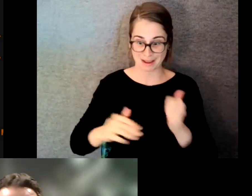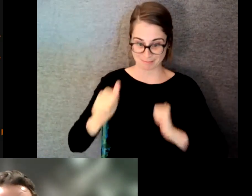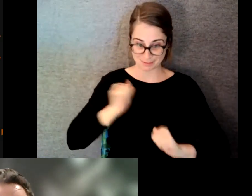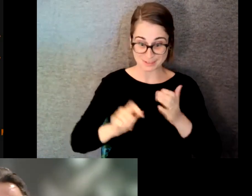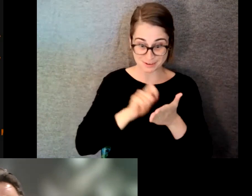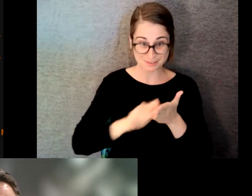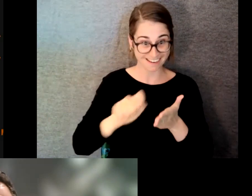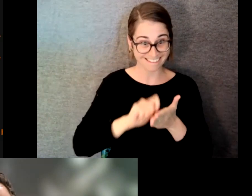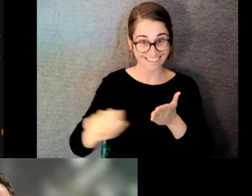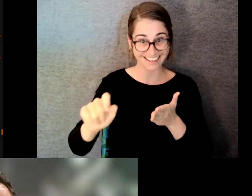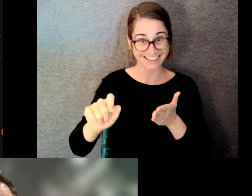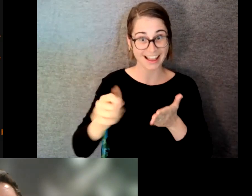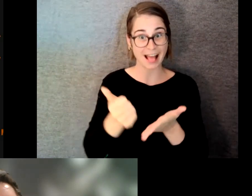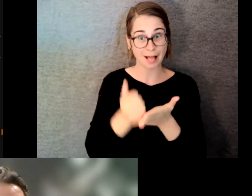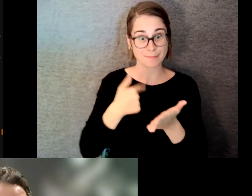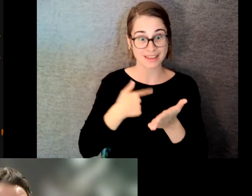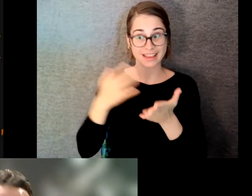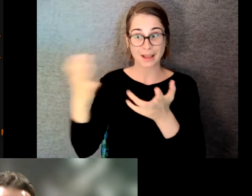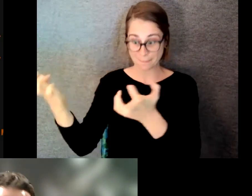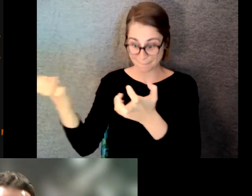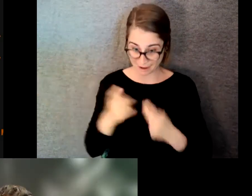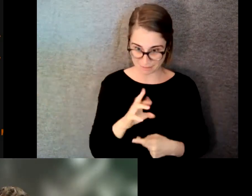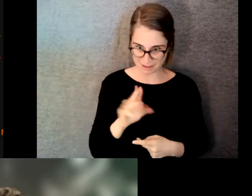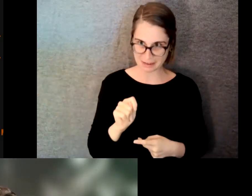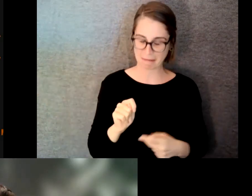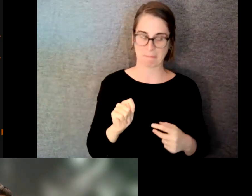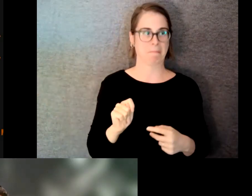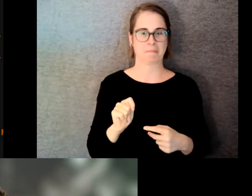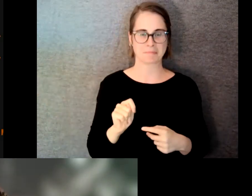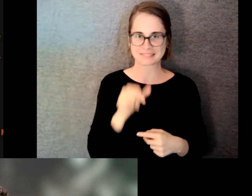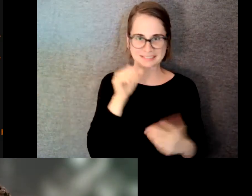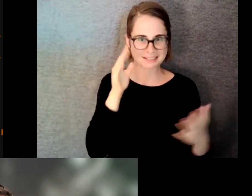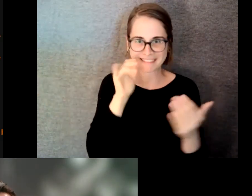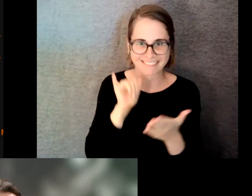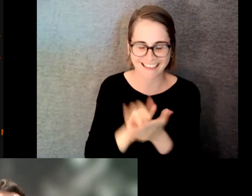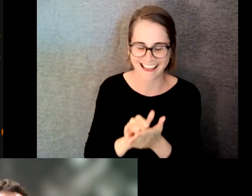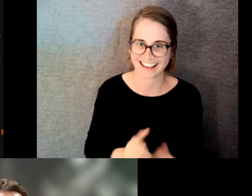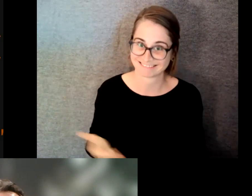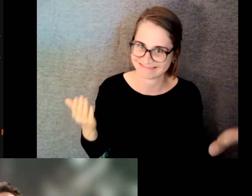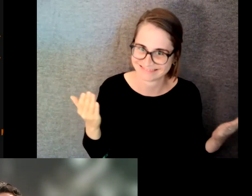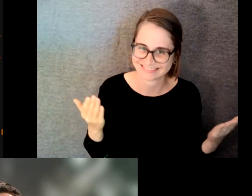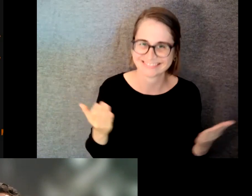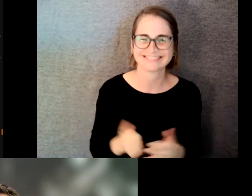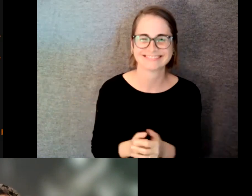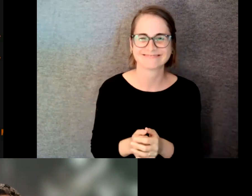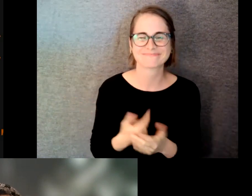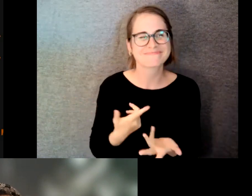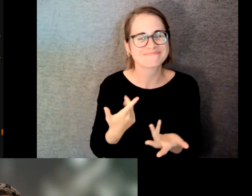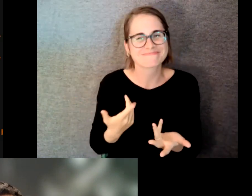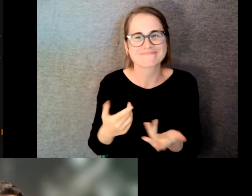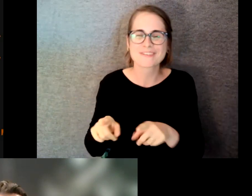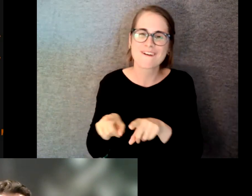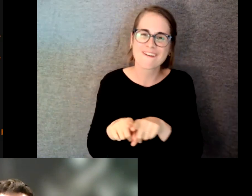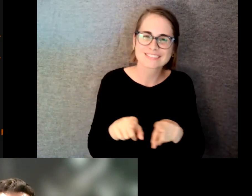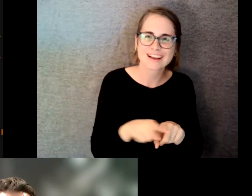me back here so that's unexpected to say the least but it's also a great segue into kind